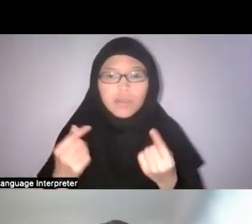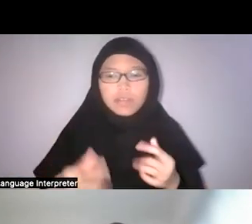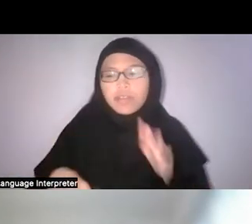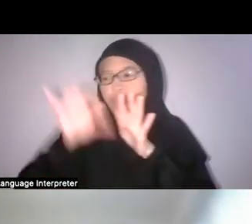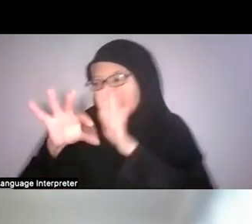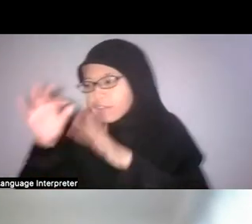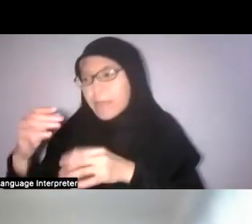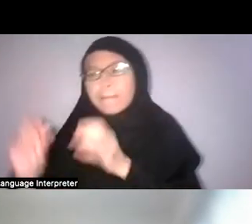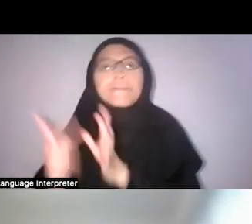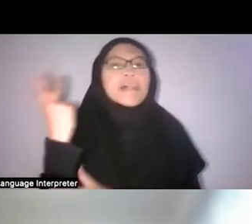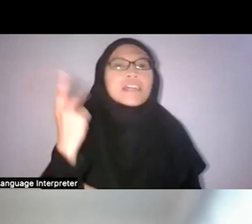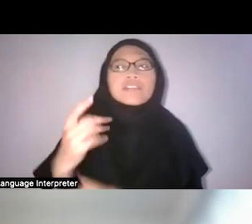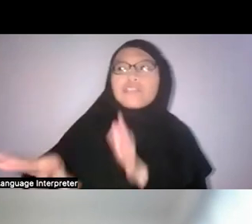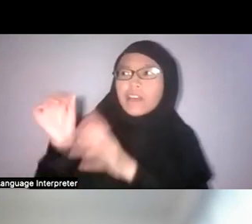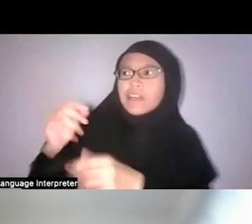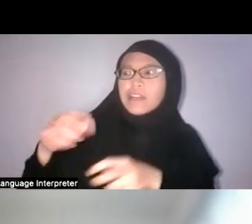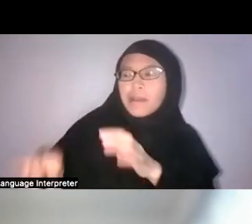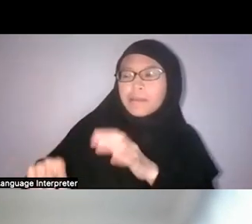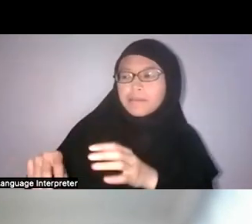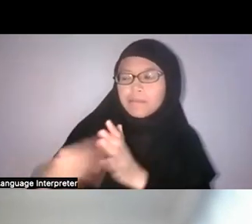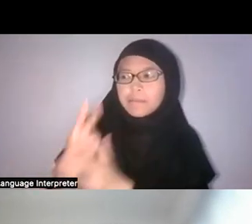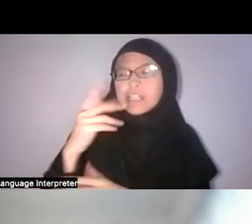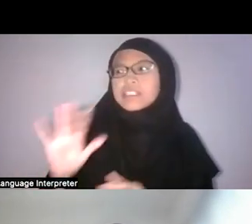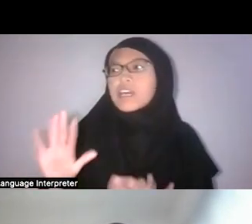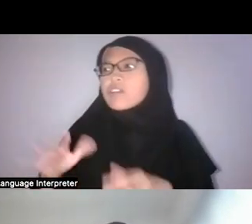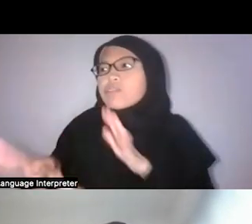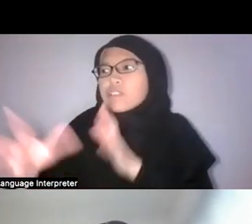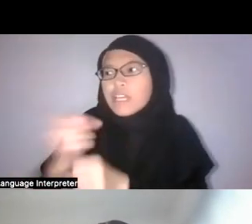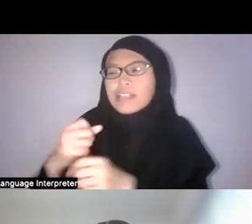So he would train the monkeys, this is how you climb or this is what I want, and so on and so forth.